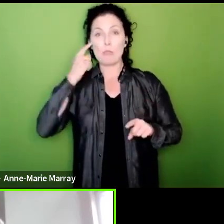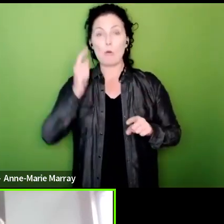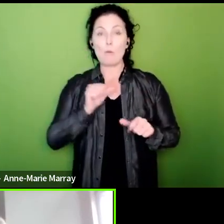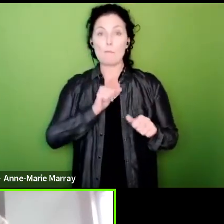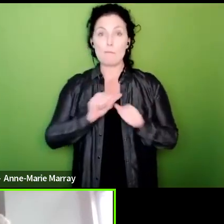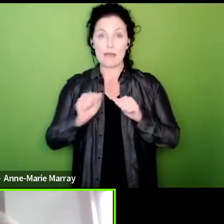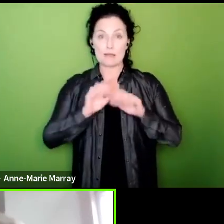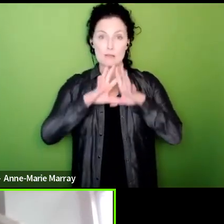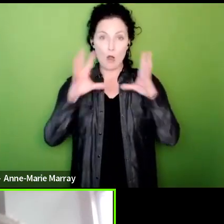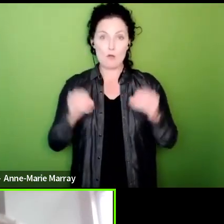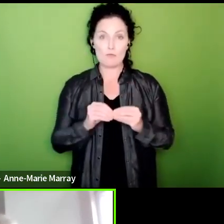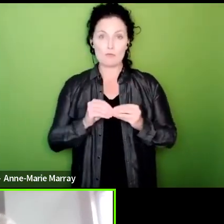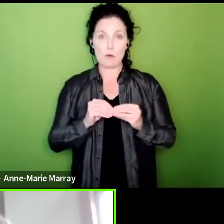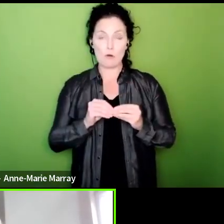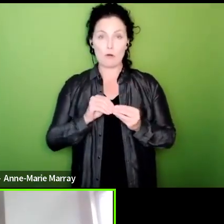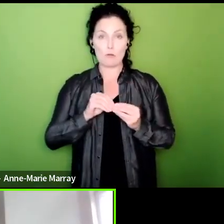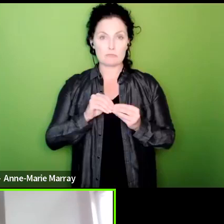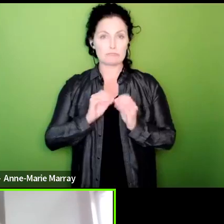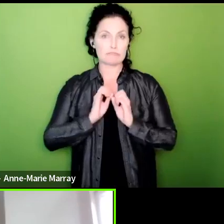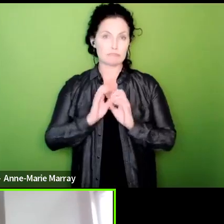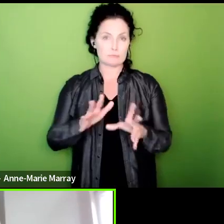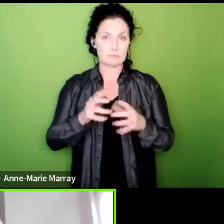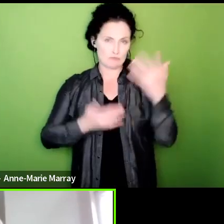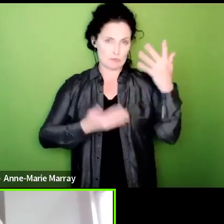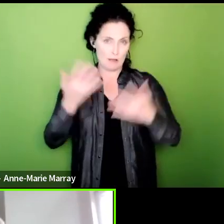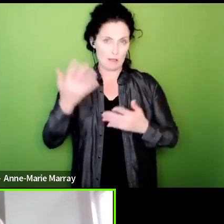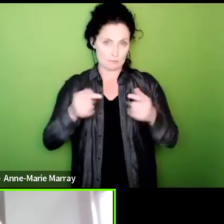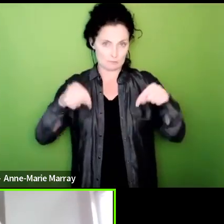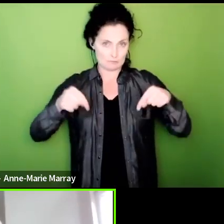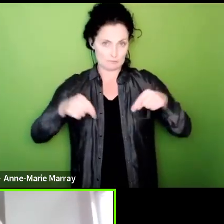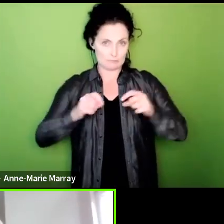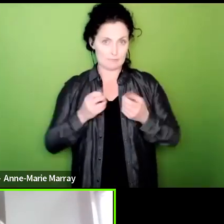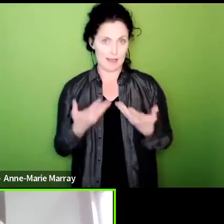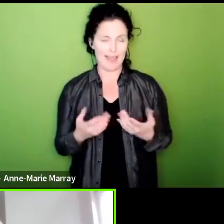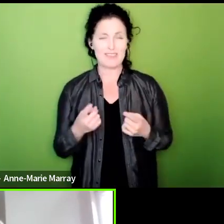results here so that's just one of those sort of if you like logistical problems with so many